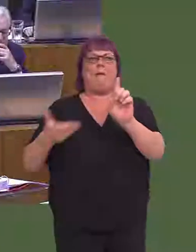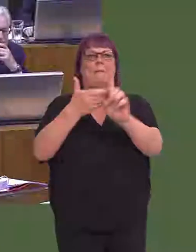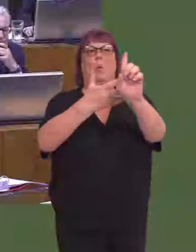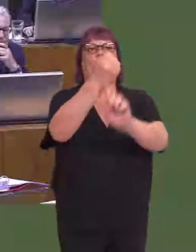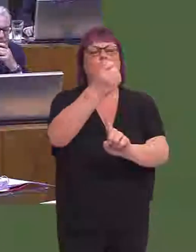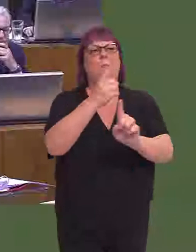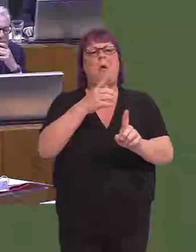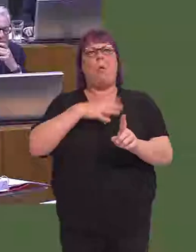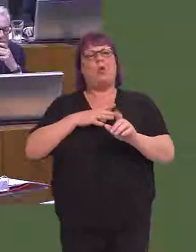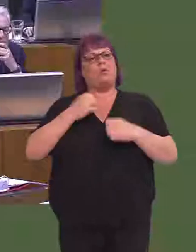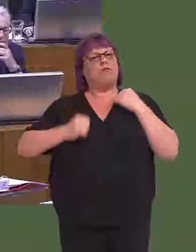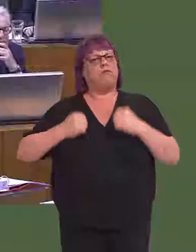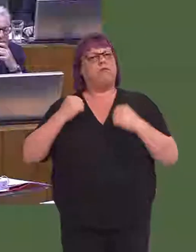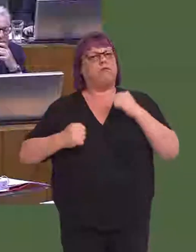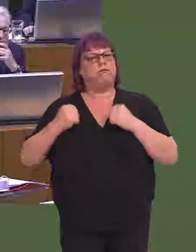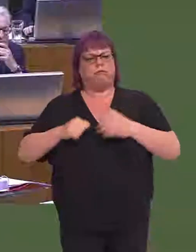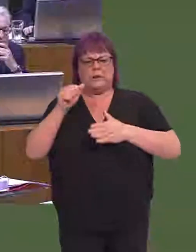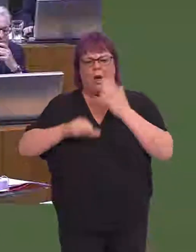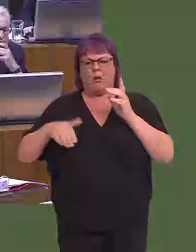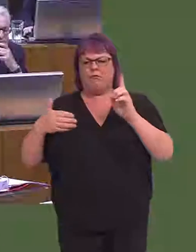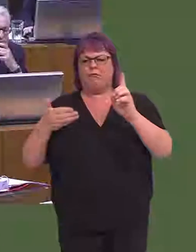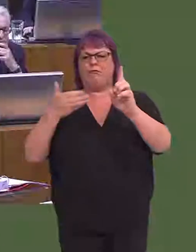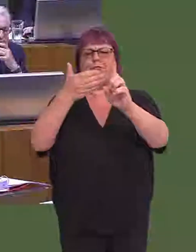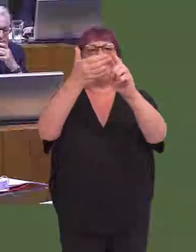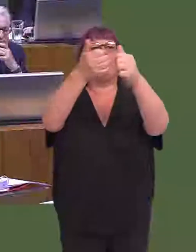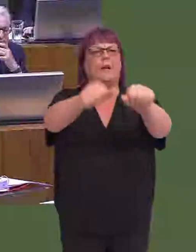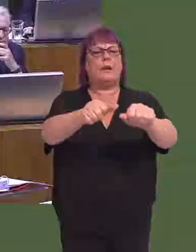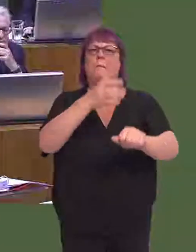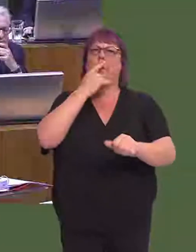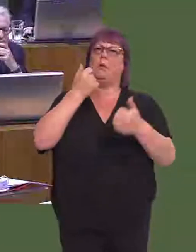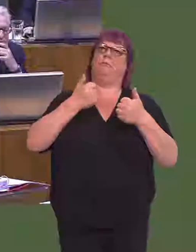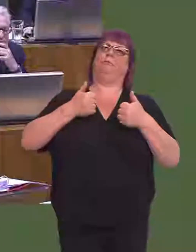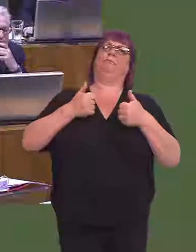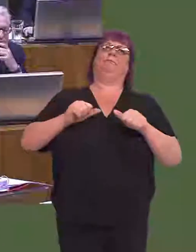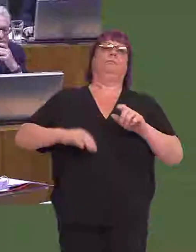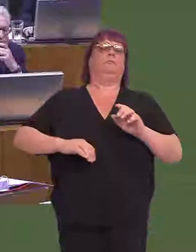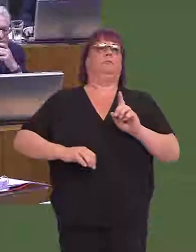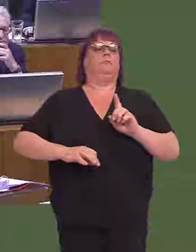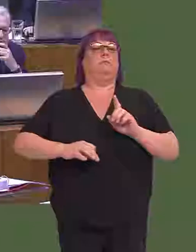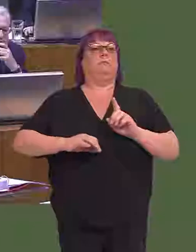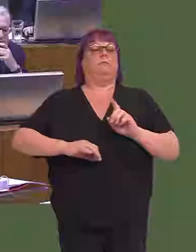It wasn't a question of trying to run to win; it was a question of taking part and finishing the course. That was the achievement for so many people.